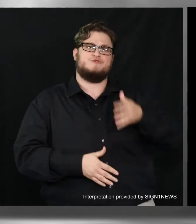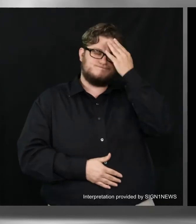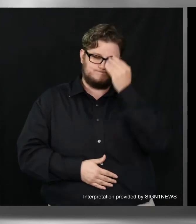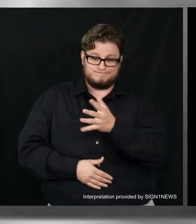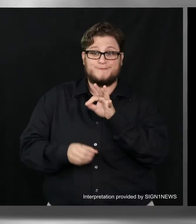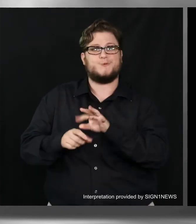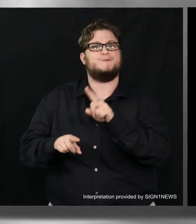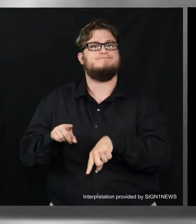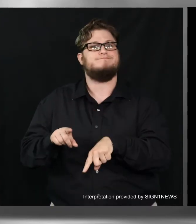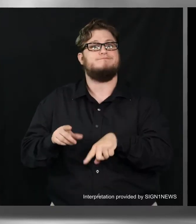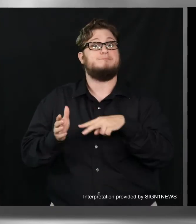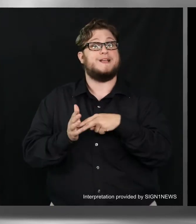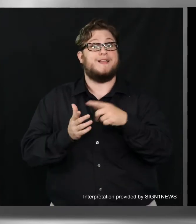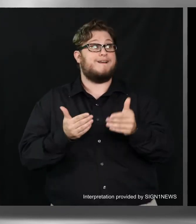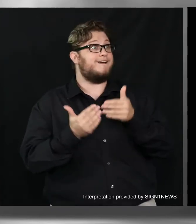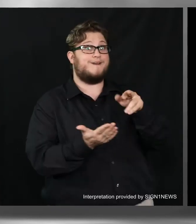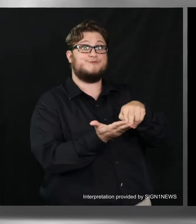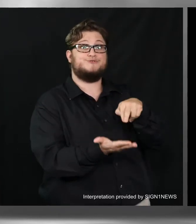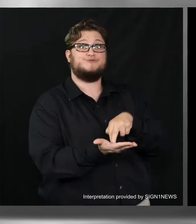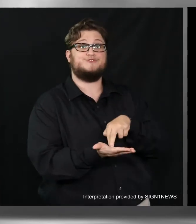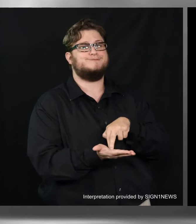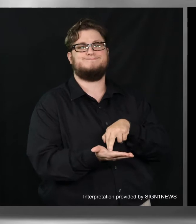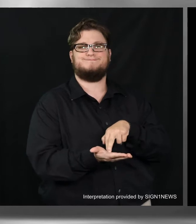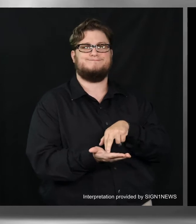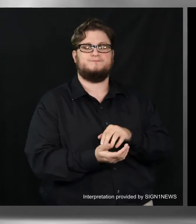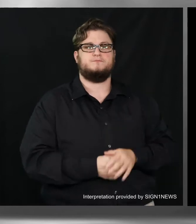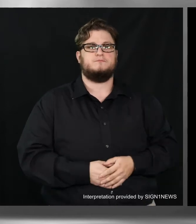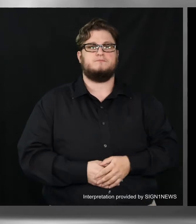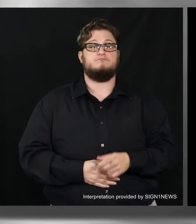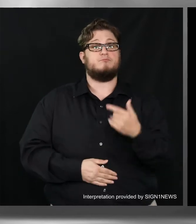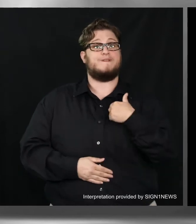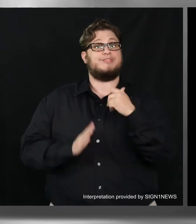You cannot register to vote if the judge and a court said you cannot vote.